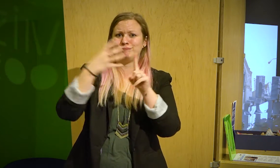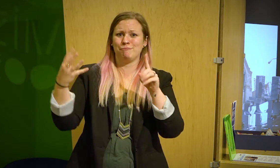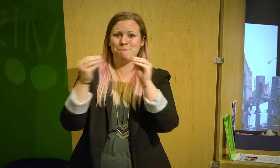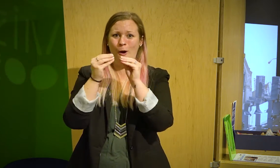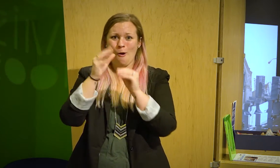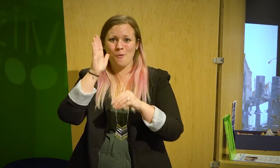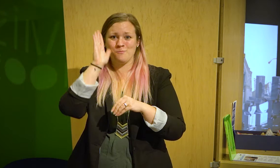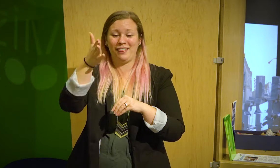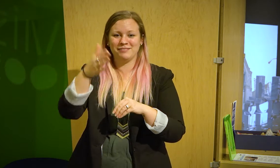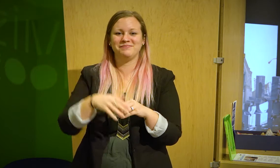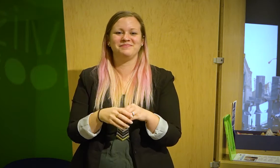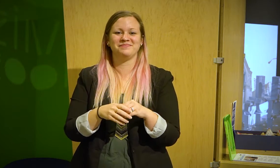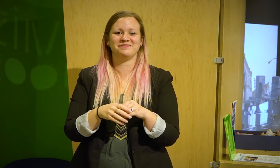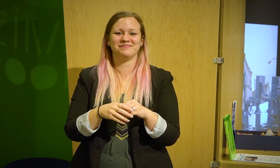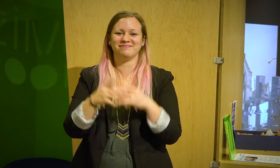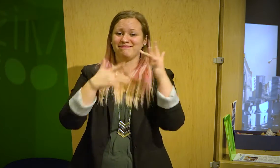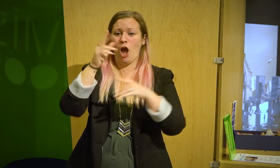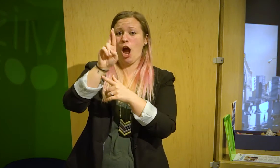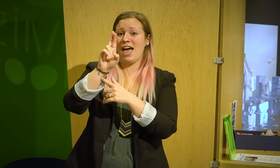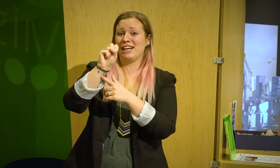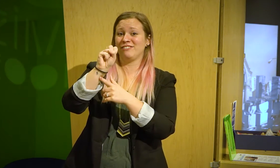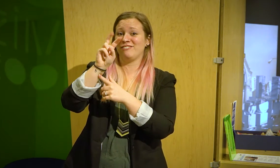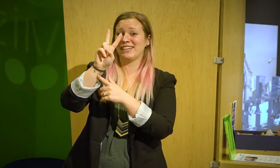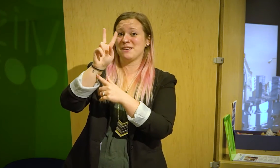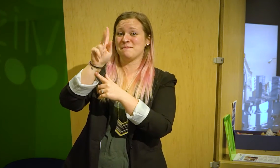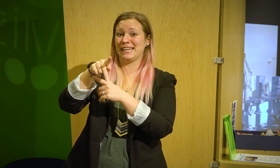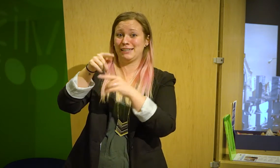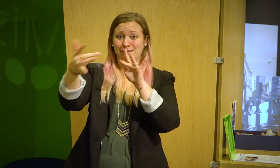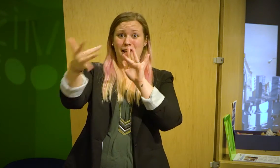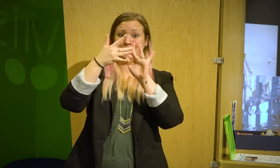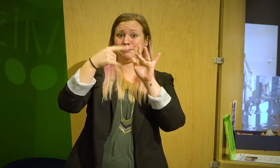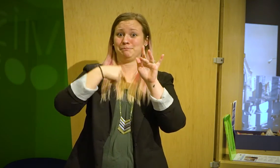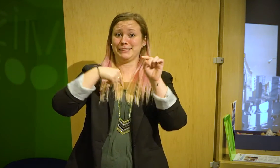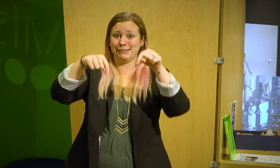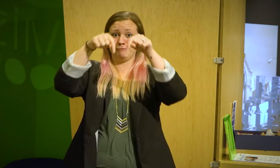More details later in this video. Please RSVP Kelly.